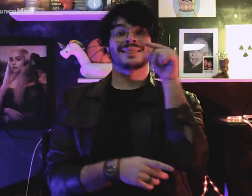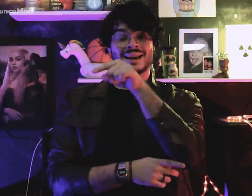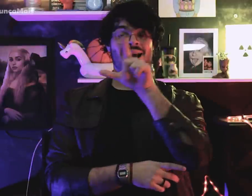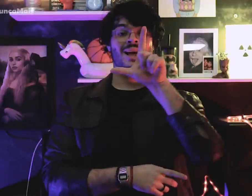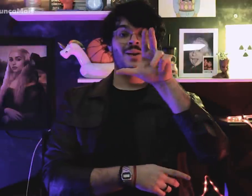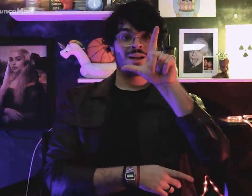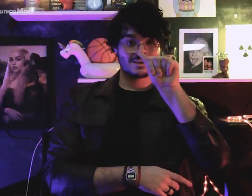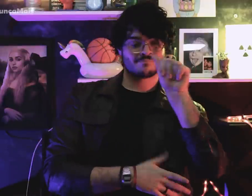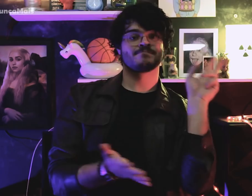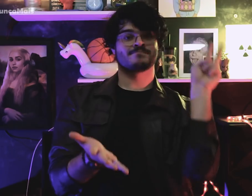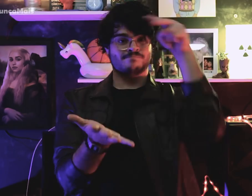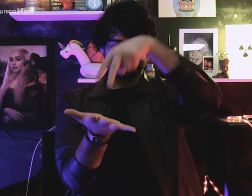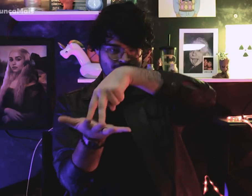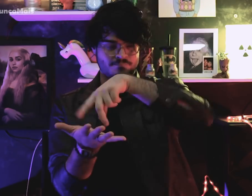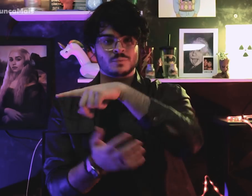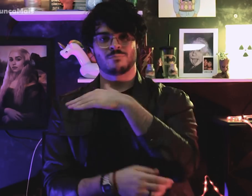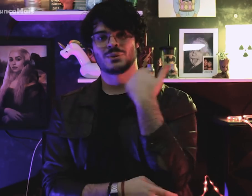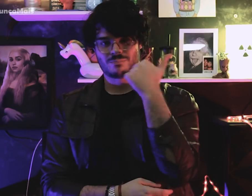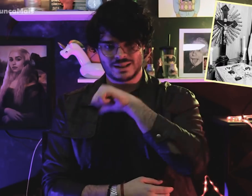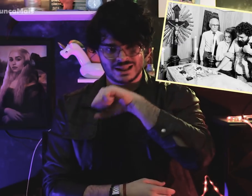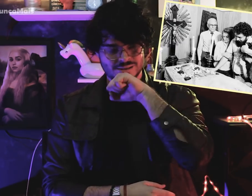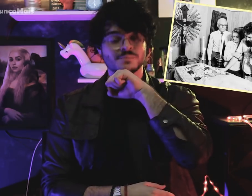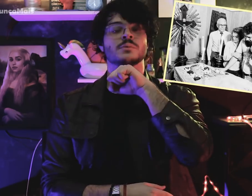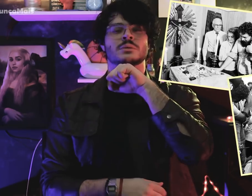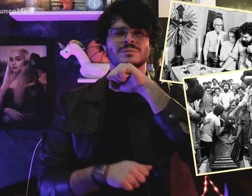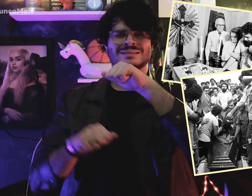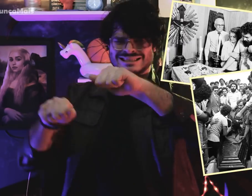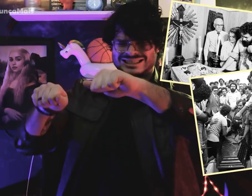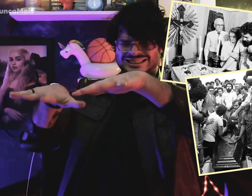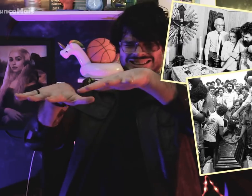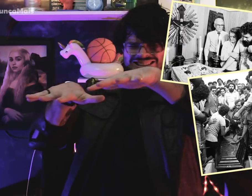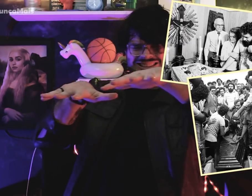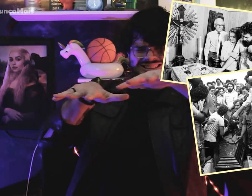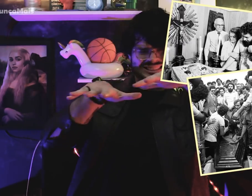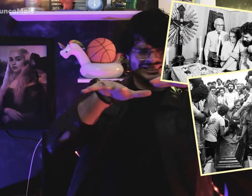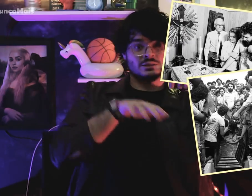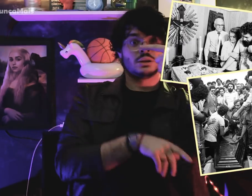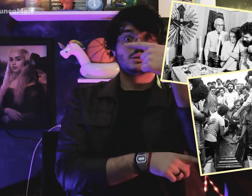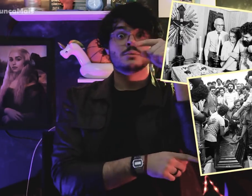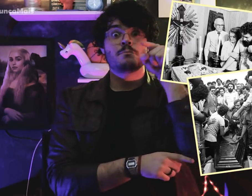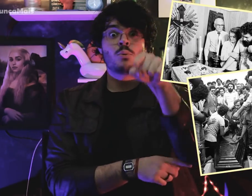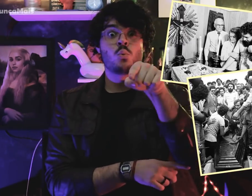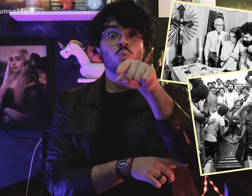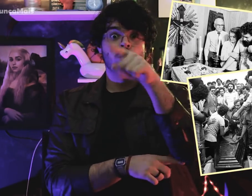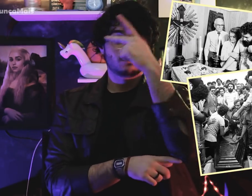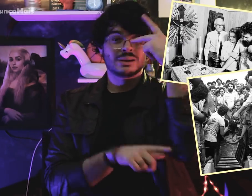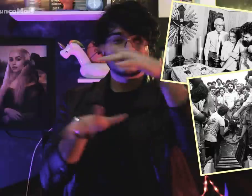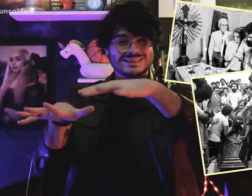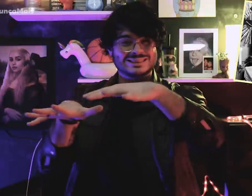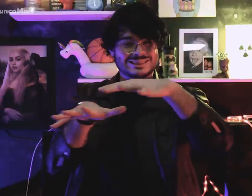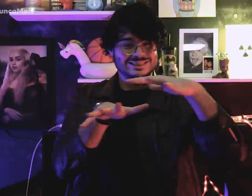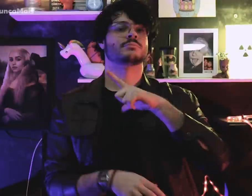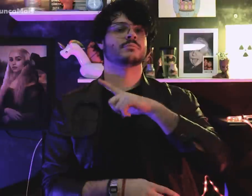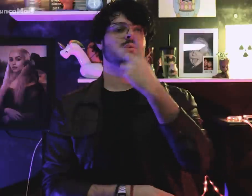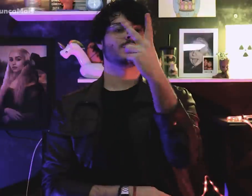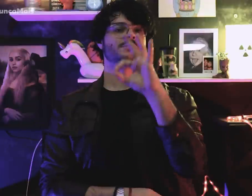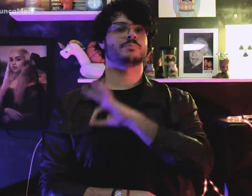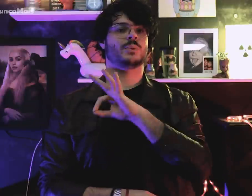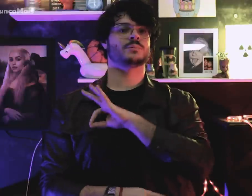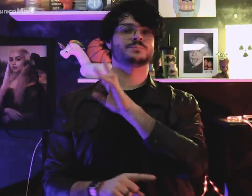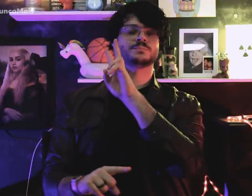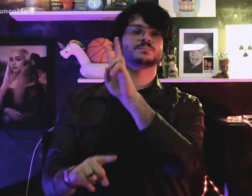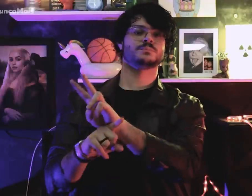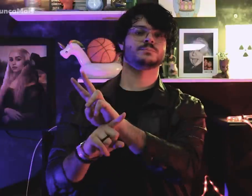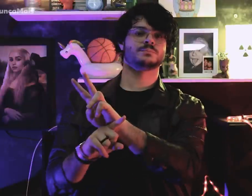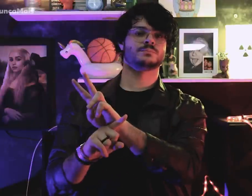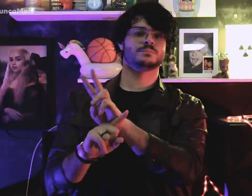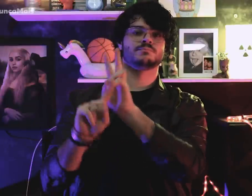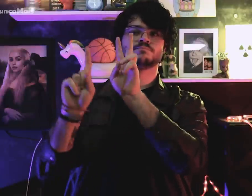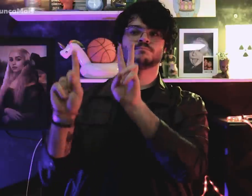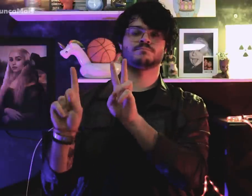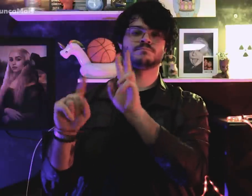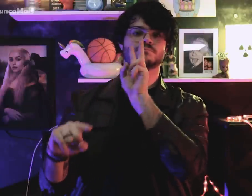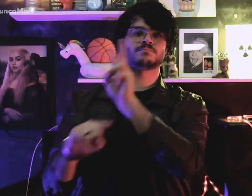duas mil pessoas foram ao enterro junto de Lula, e ele foi acompanhado por dois policiais.